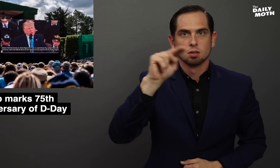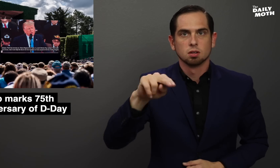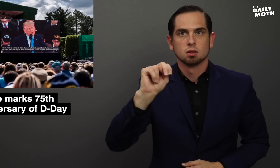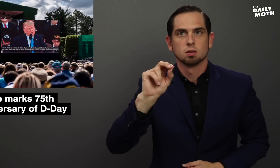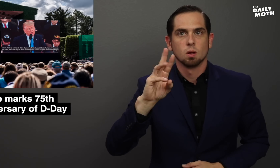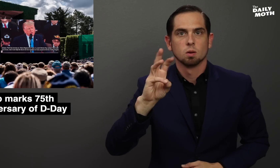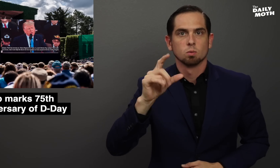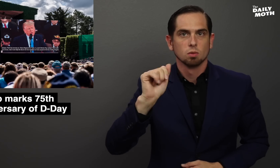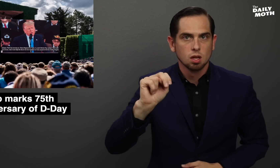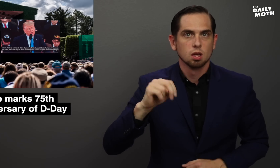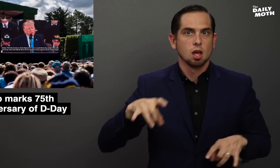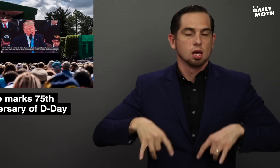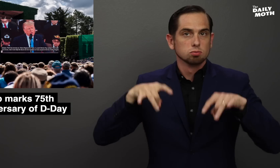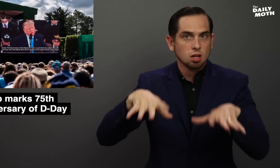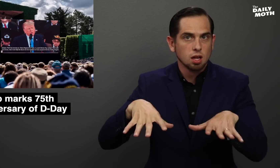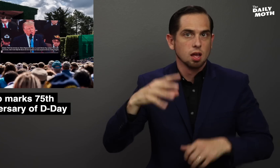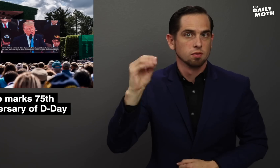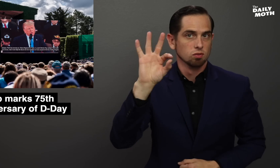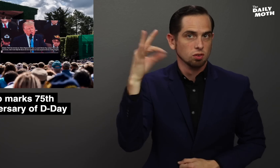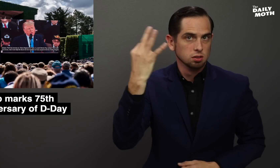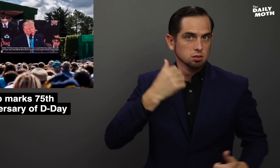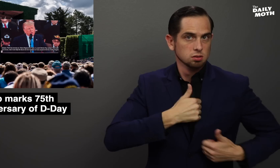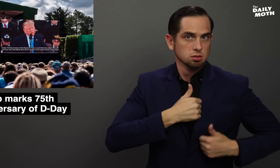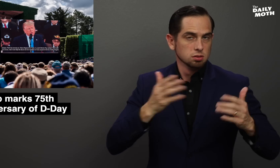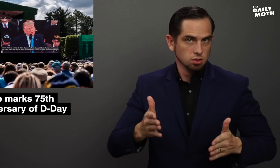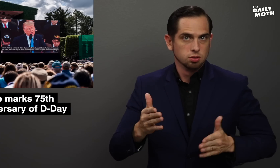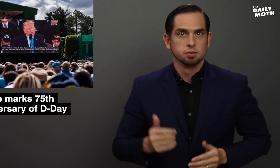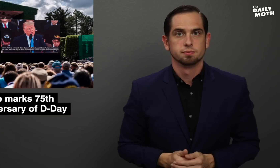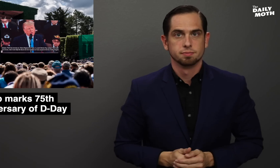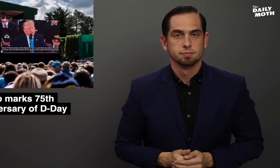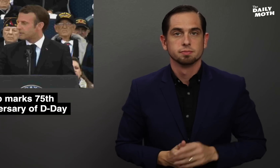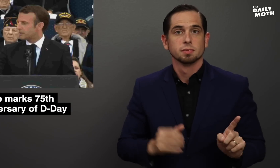Norwegian, Australian, and French soldiers.